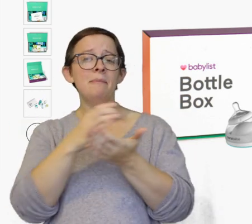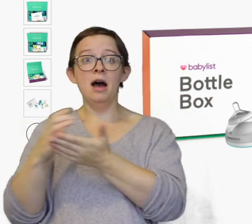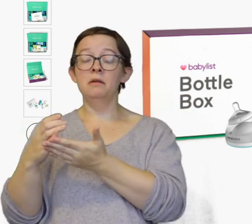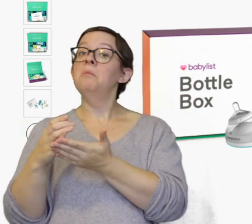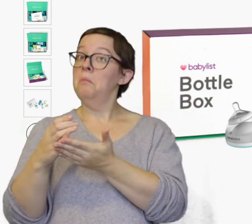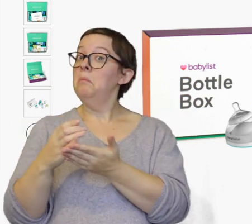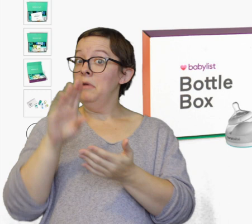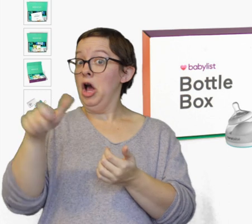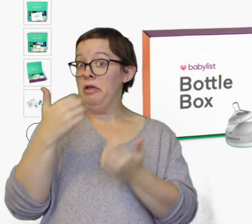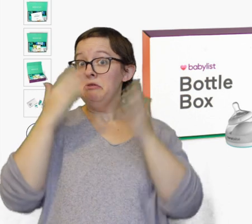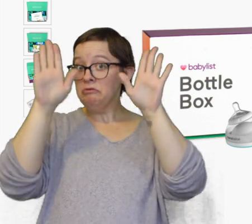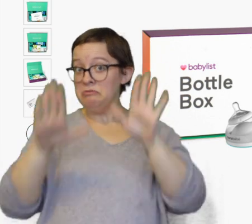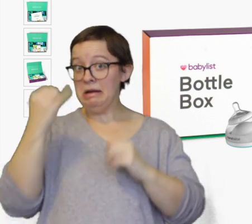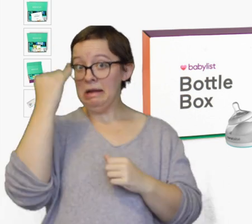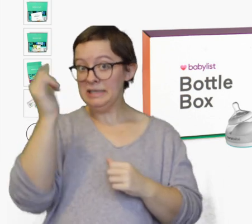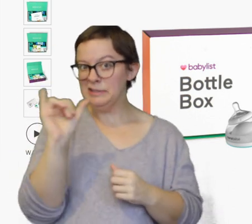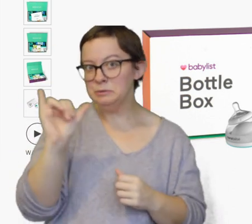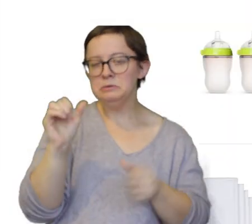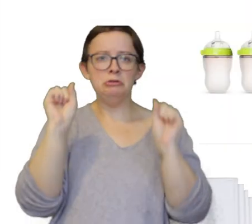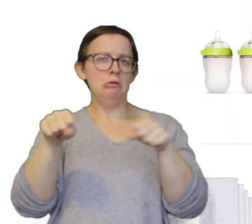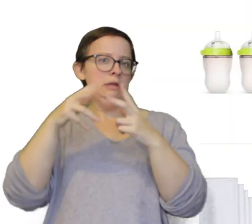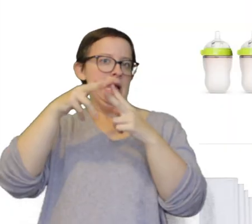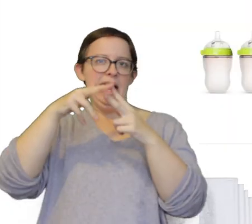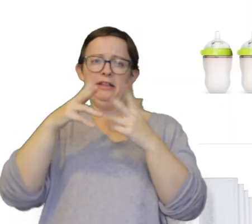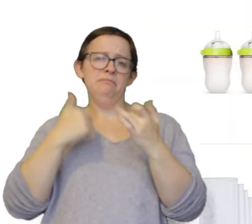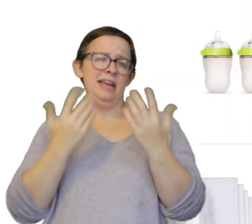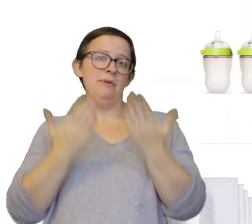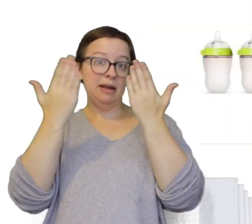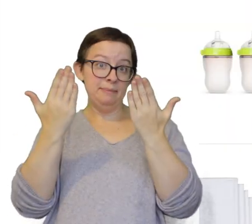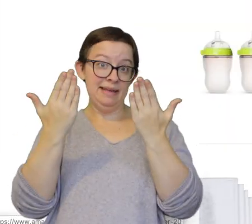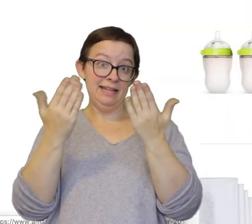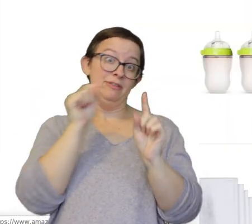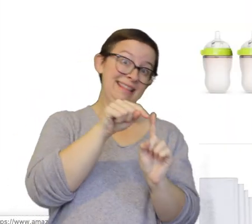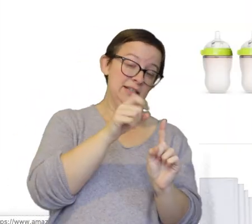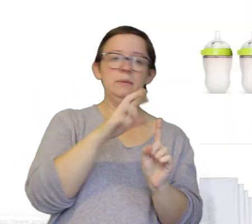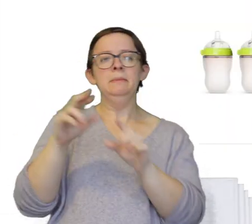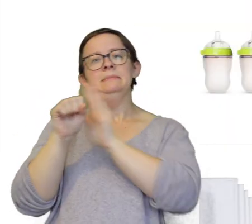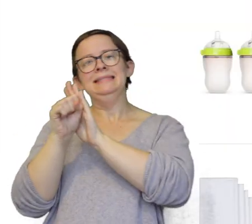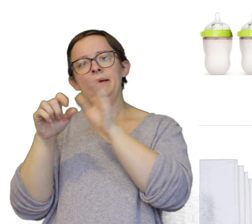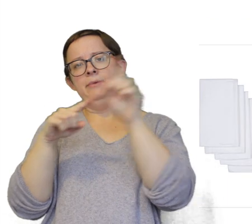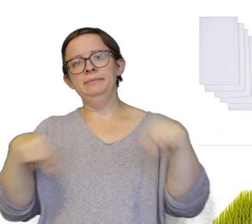that's a really another great idea too. So you could do either of those. I would recommend you do these or I do a sample pack.